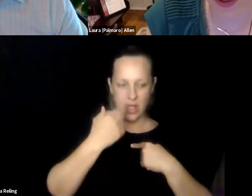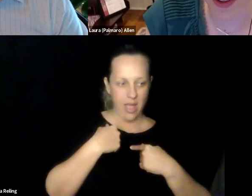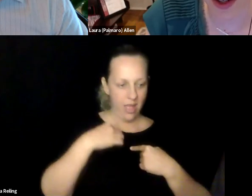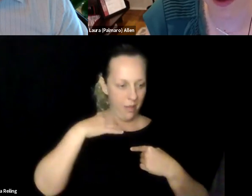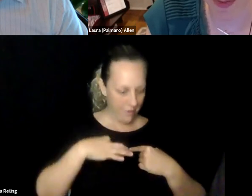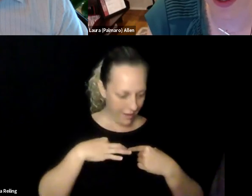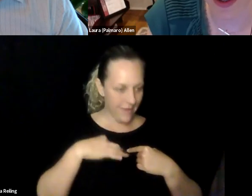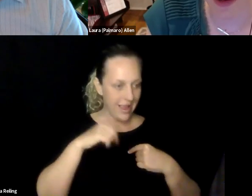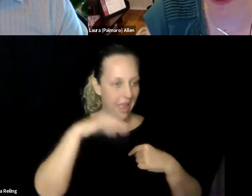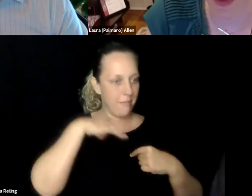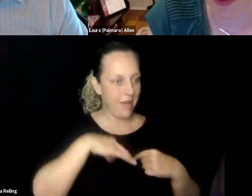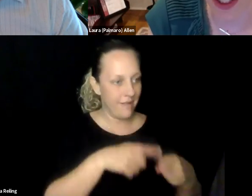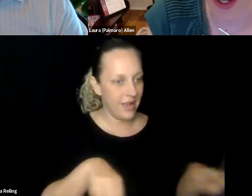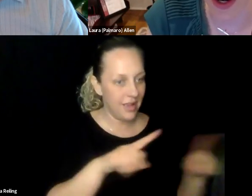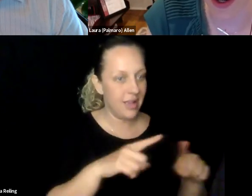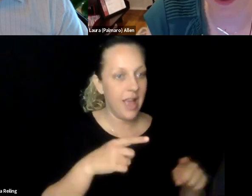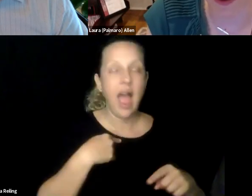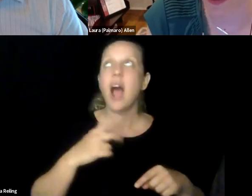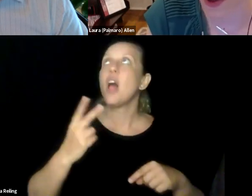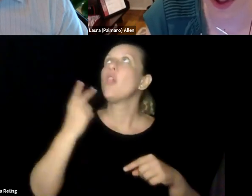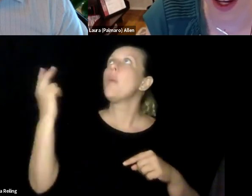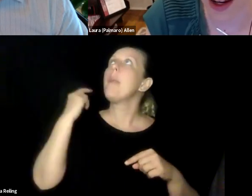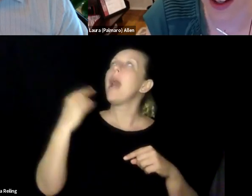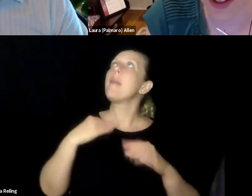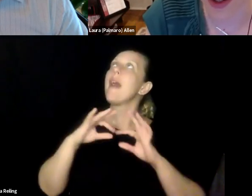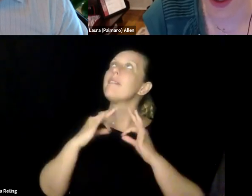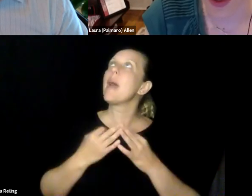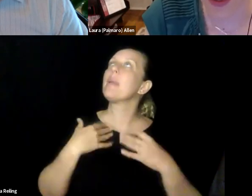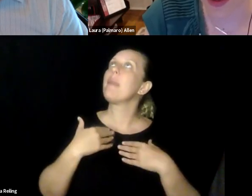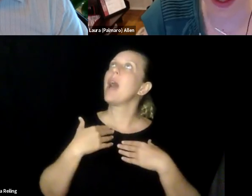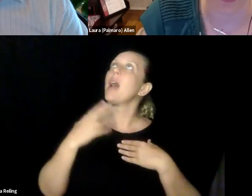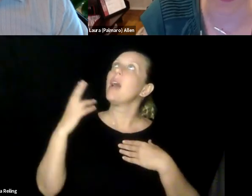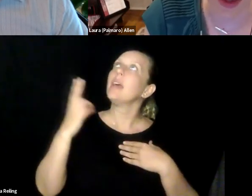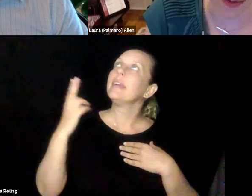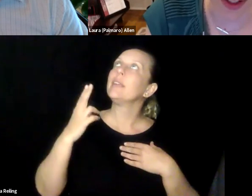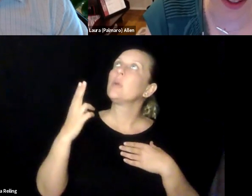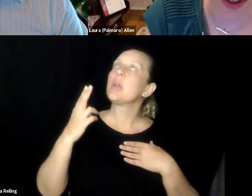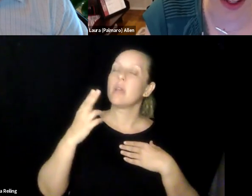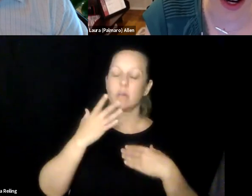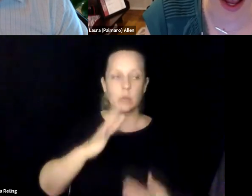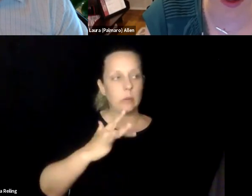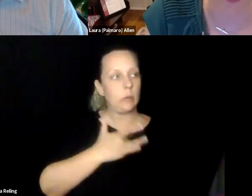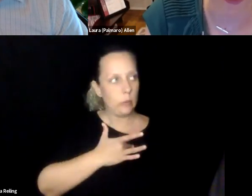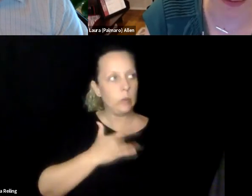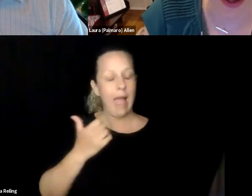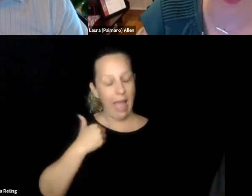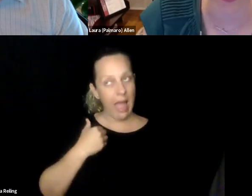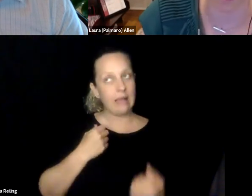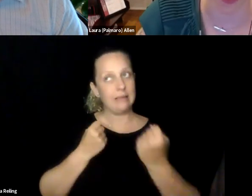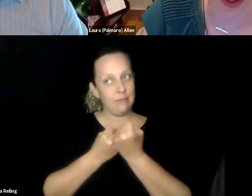exactly how much of a true sort of calling this was for me in that I look back on those early years of dependence on my family